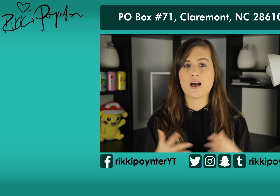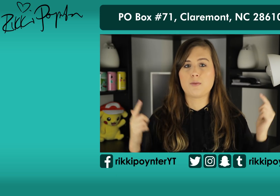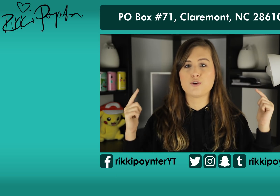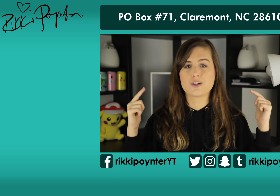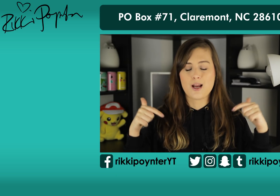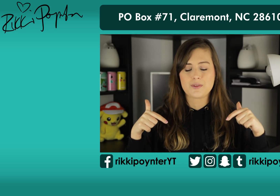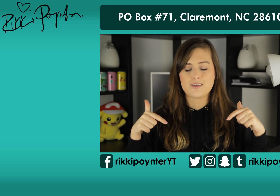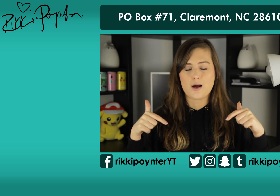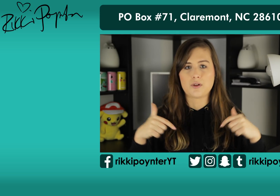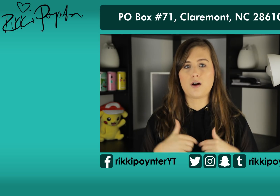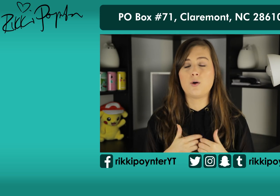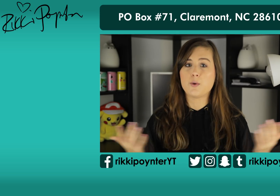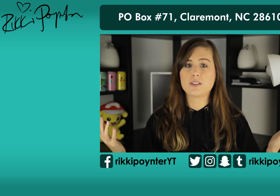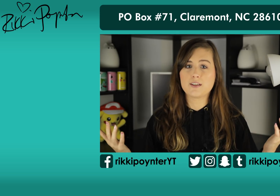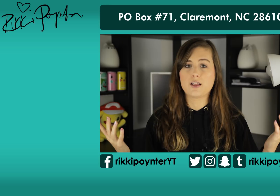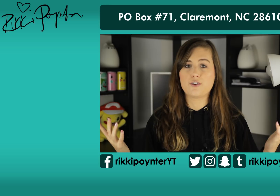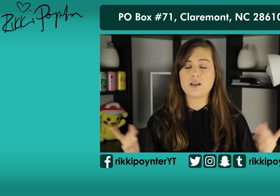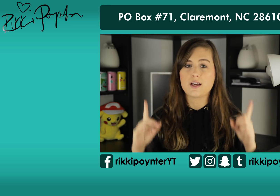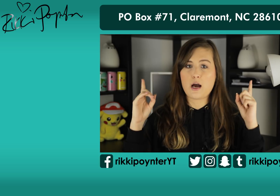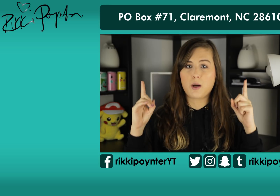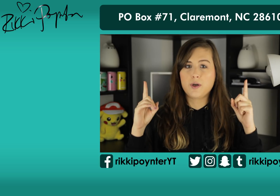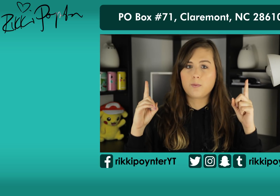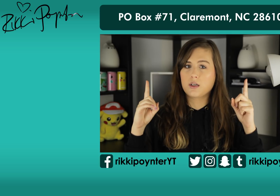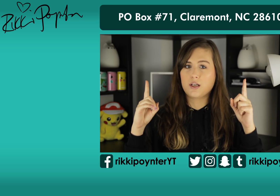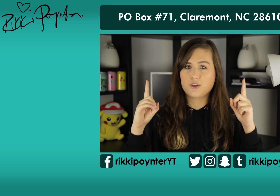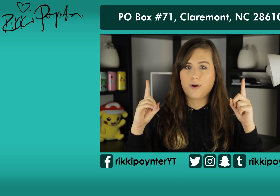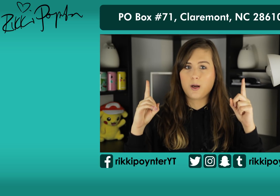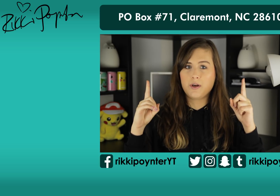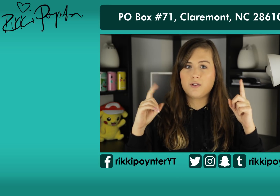I have my usernames down below. If you want to send a letter or anything, I have my PO Box address right up here,